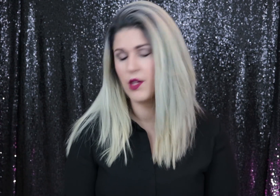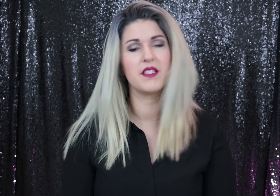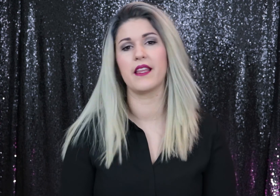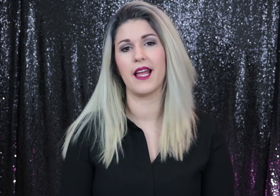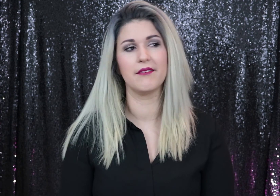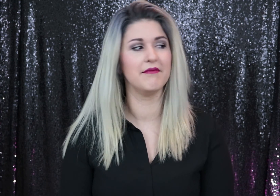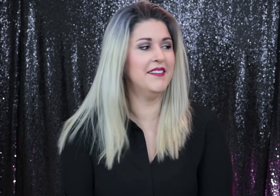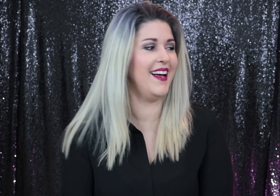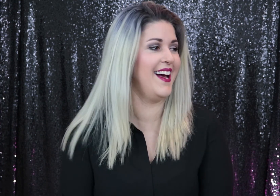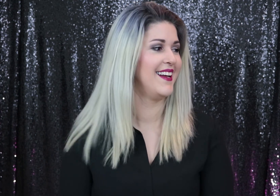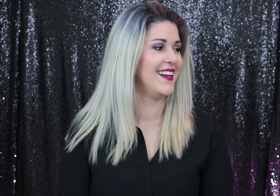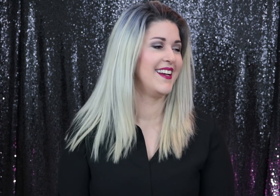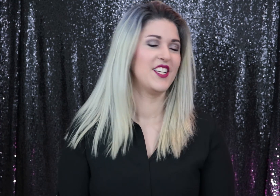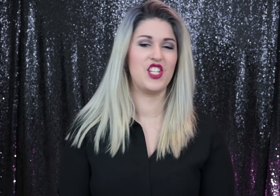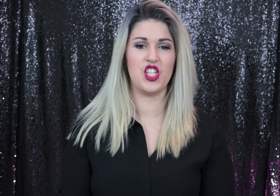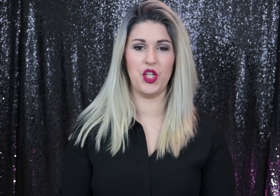don't seem that shit.